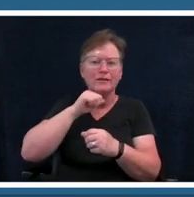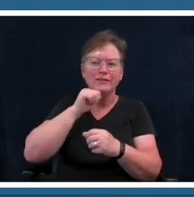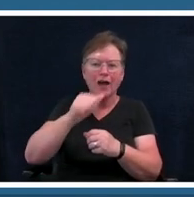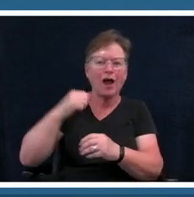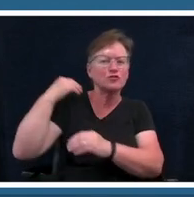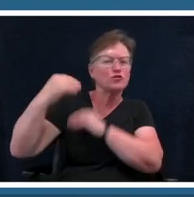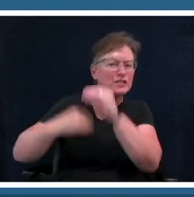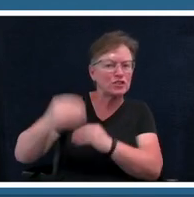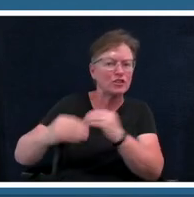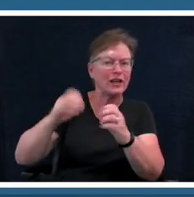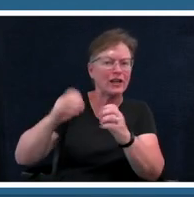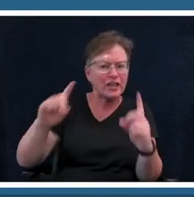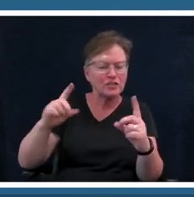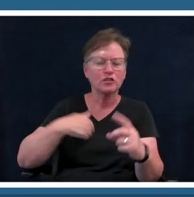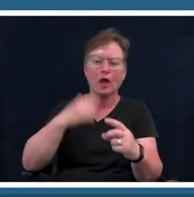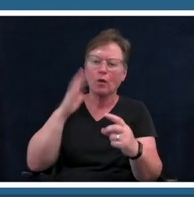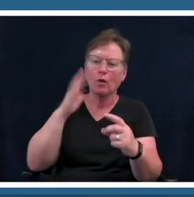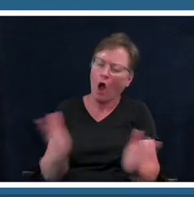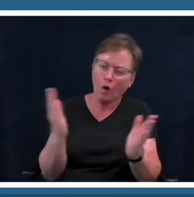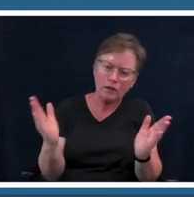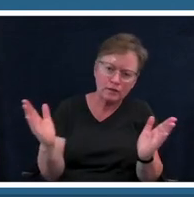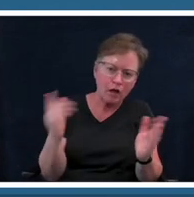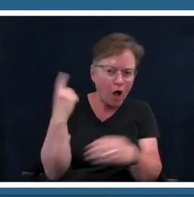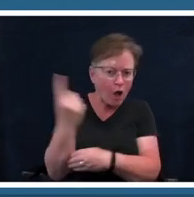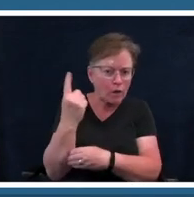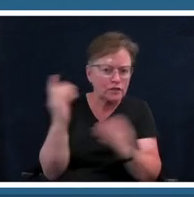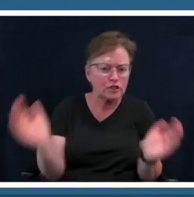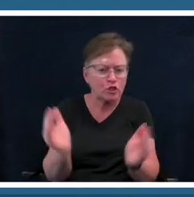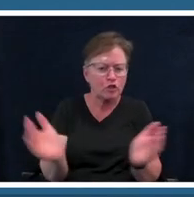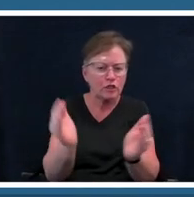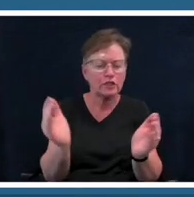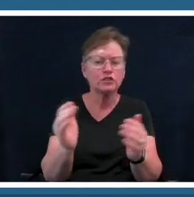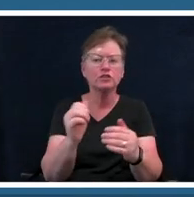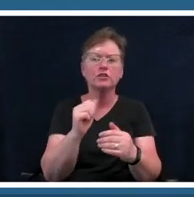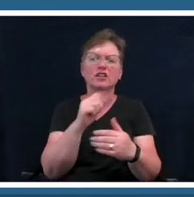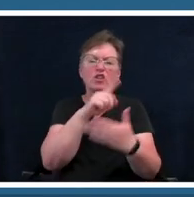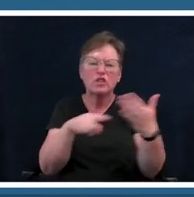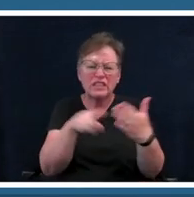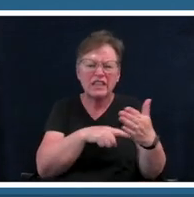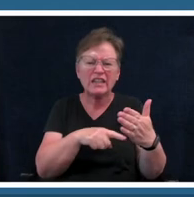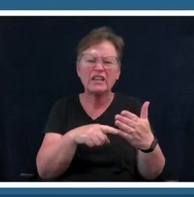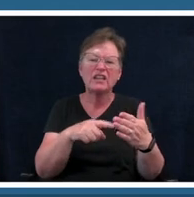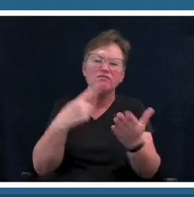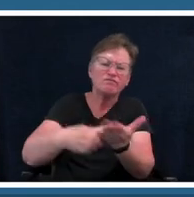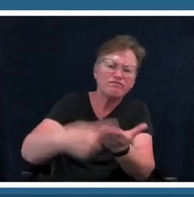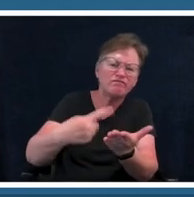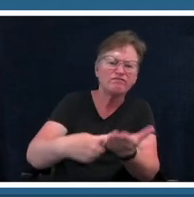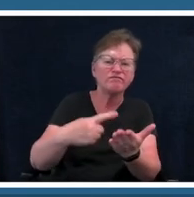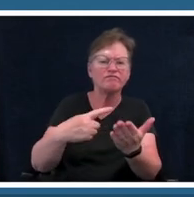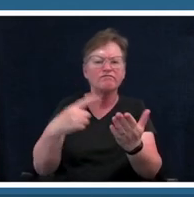um throughout the creative process so that looks like having students share